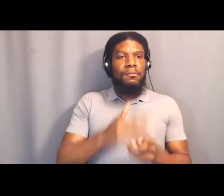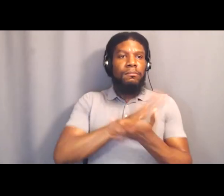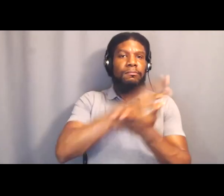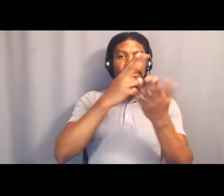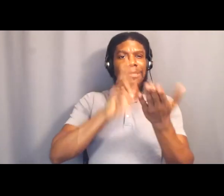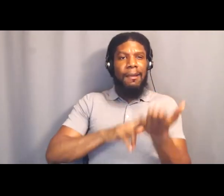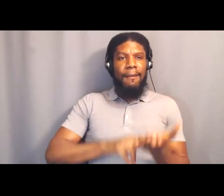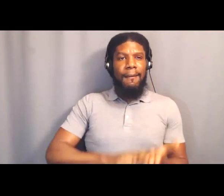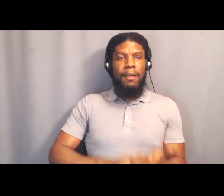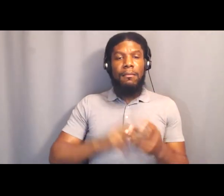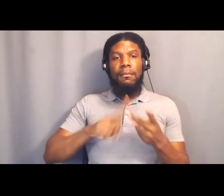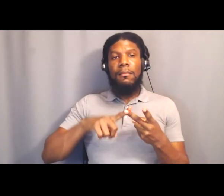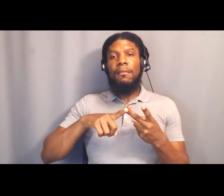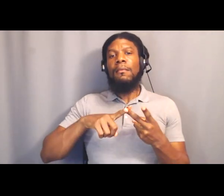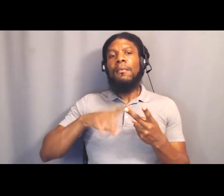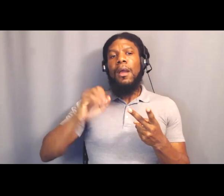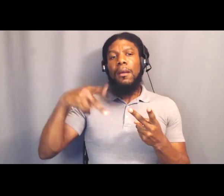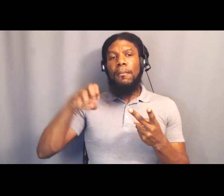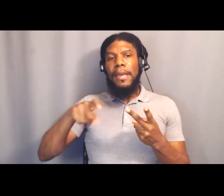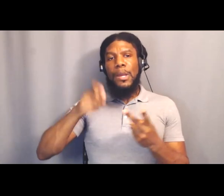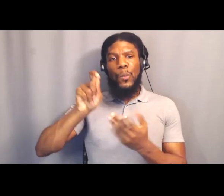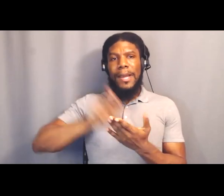[Alessandra] Hi, it's nice to meet you in person.